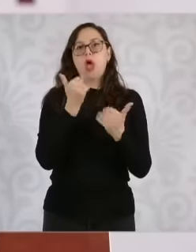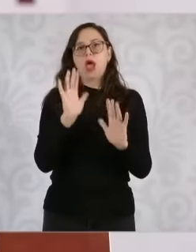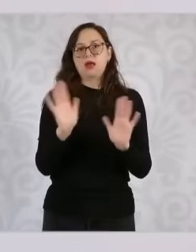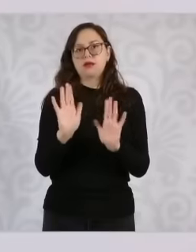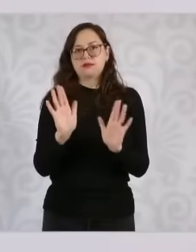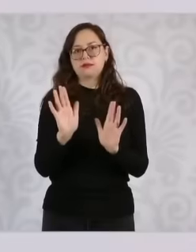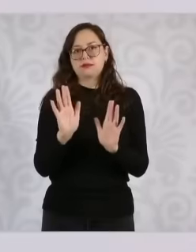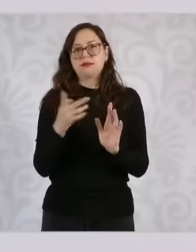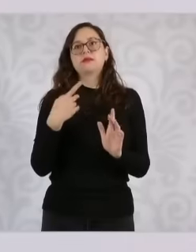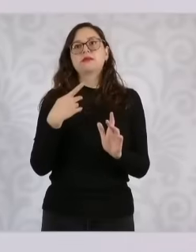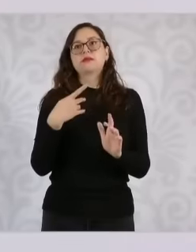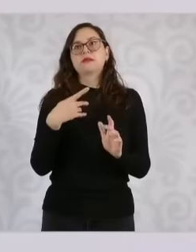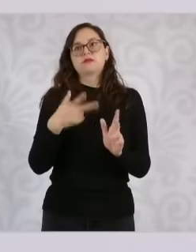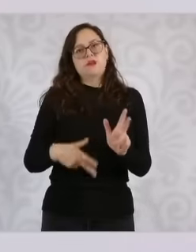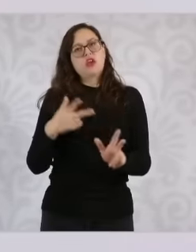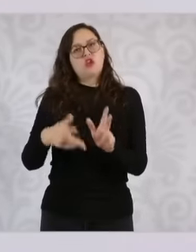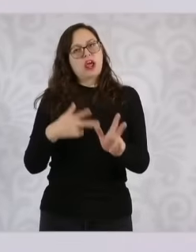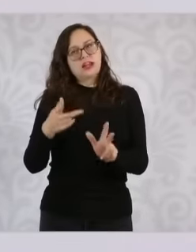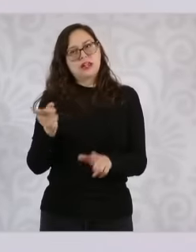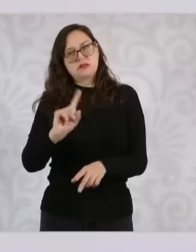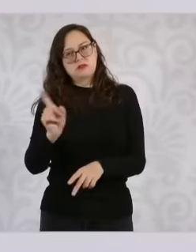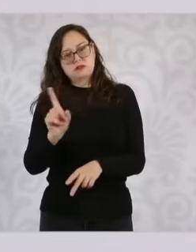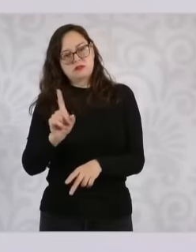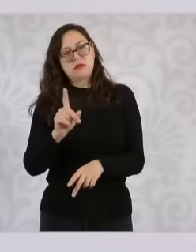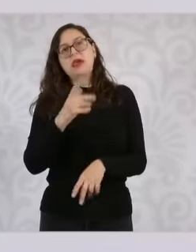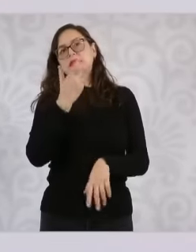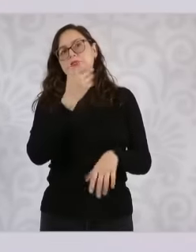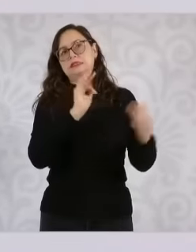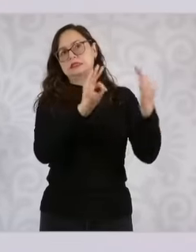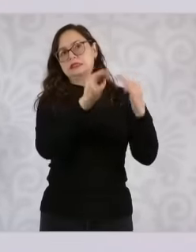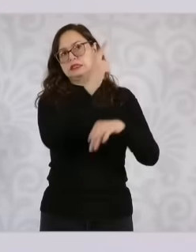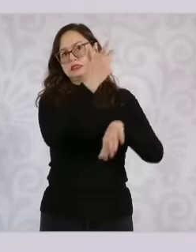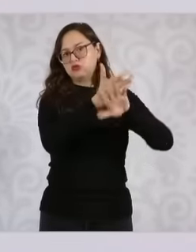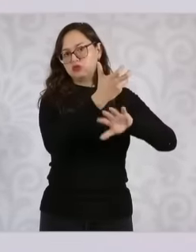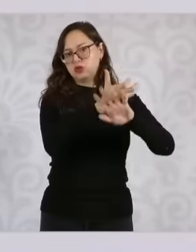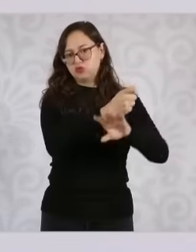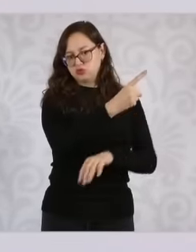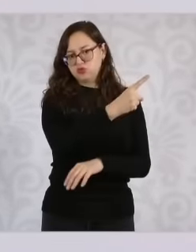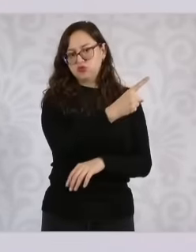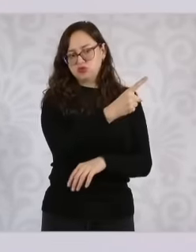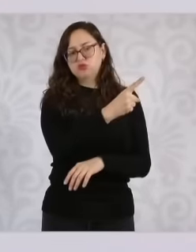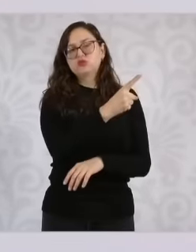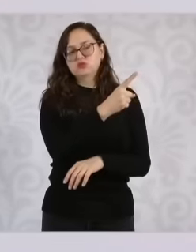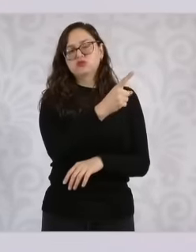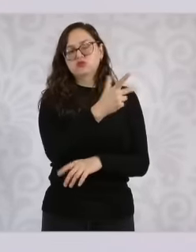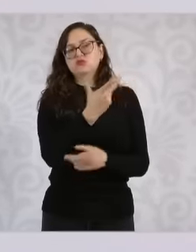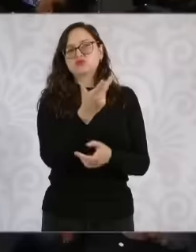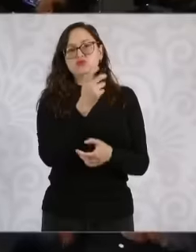not railways, it is from the United States, it also manufactures railways, so it is going to